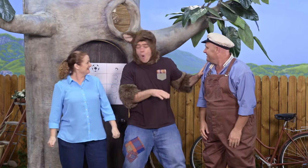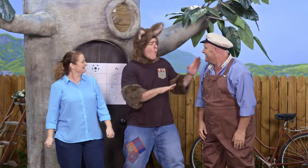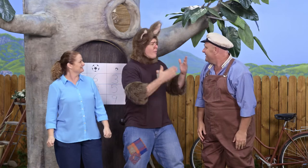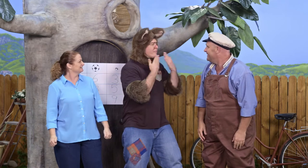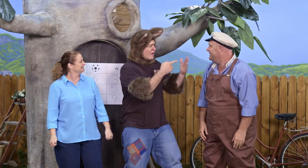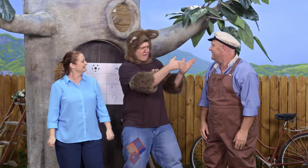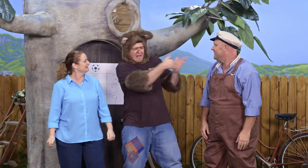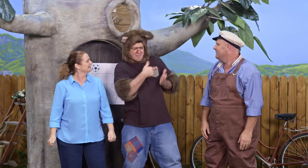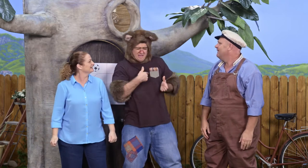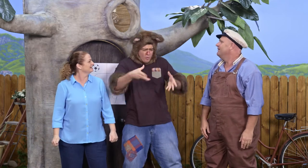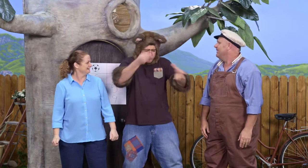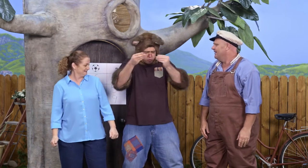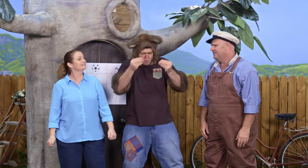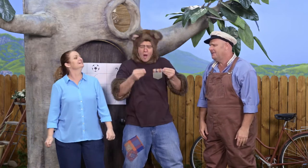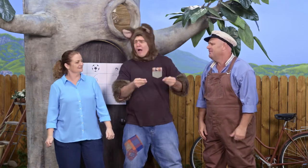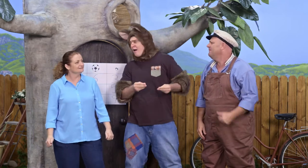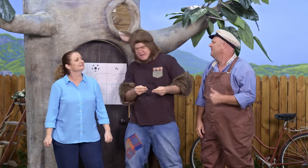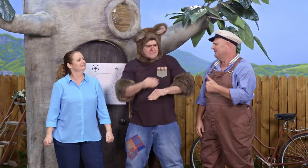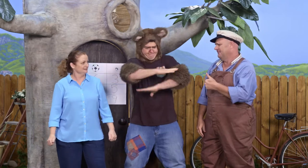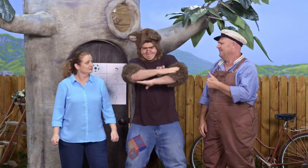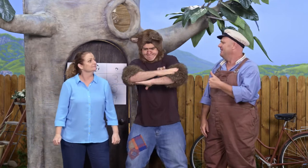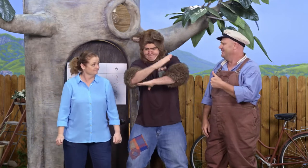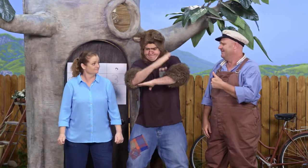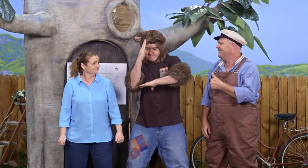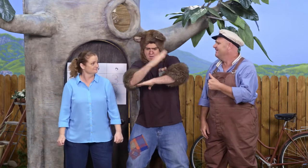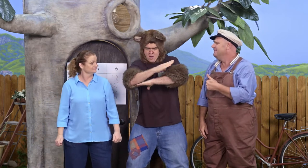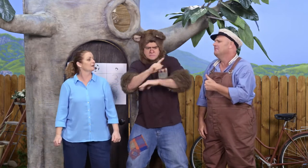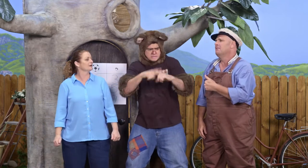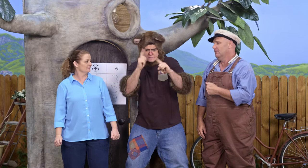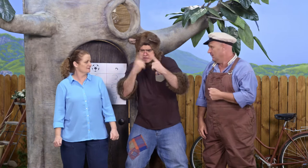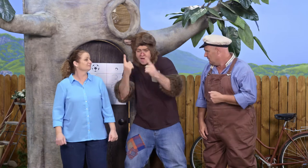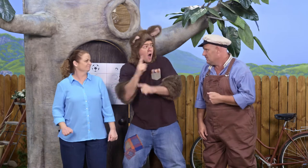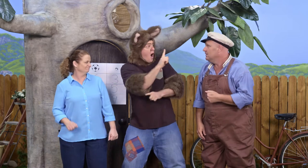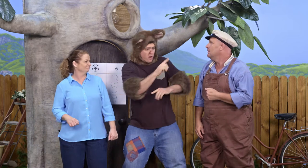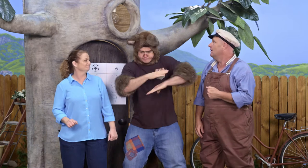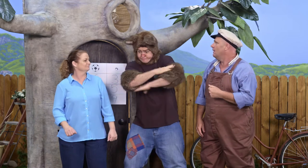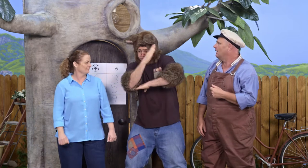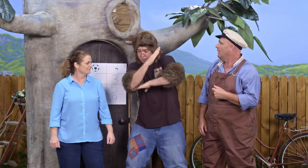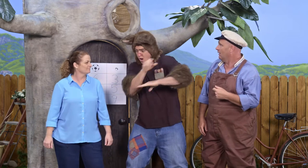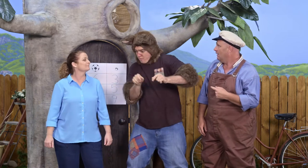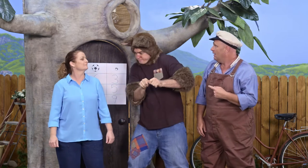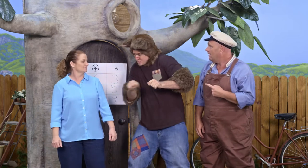Oh, and thank you, Skip, for helping me learn all about angles. Oh, and measuring.